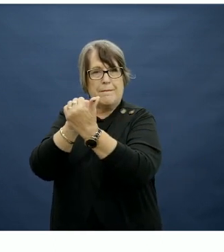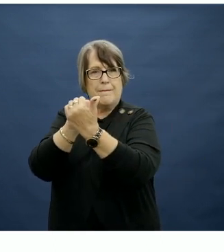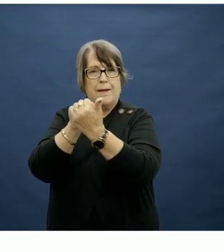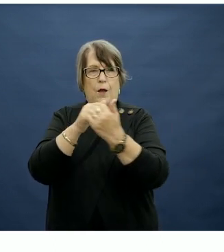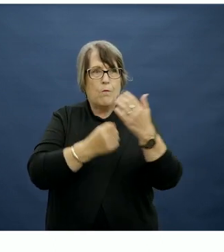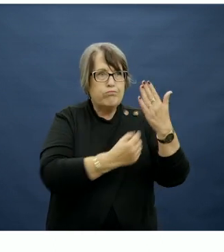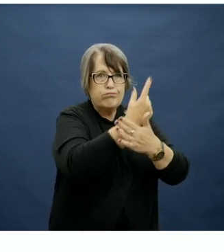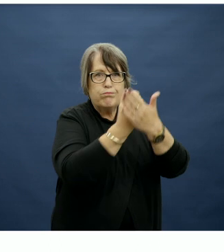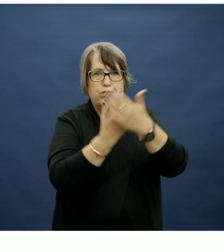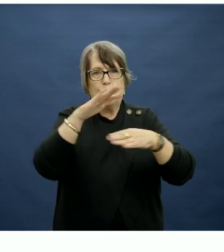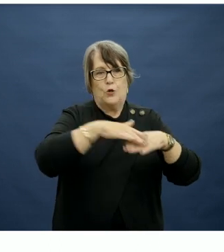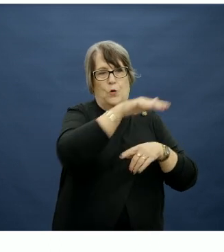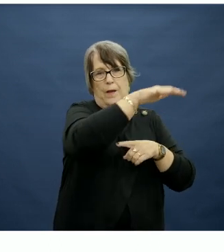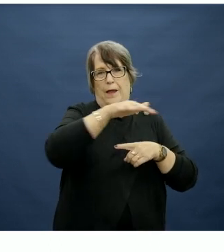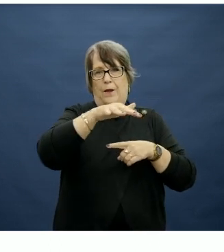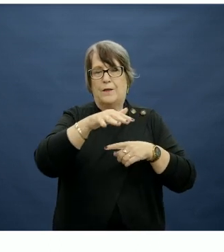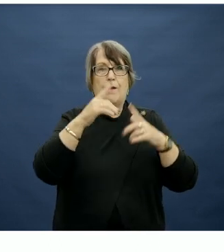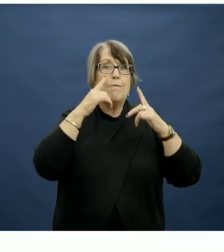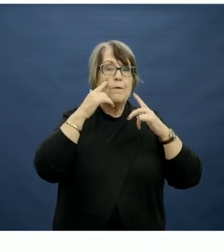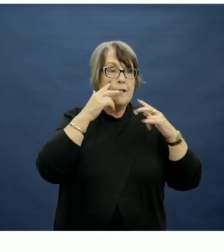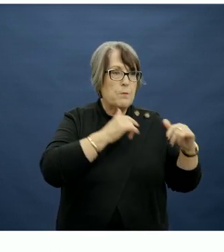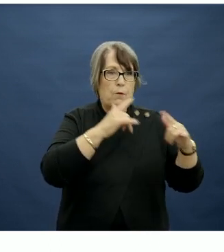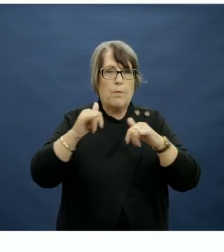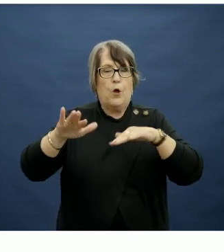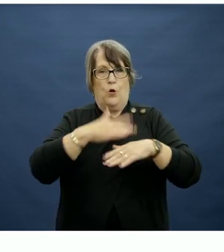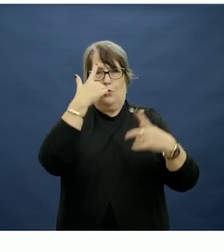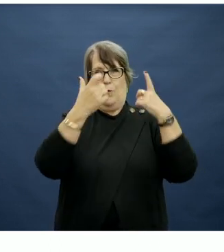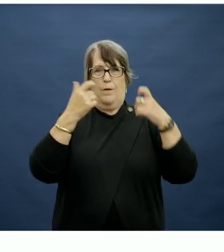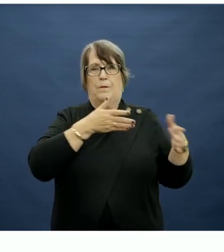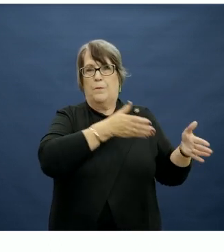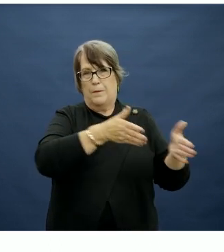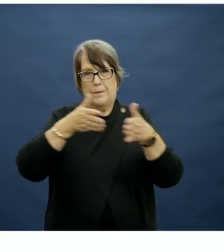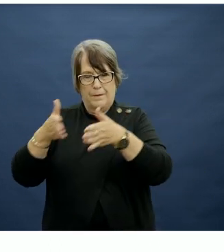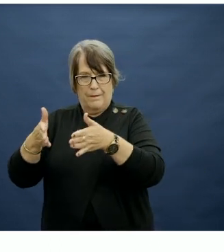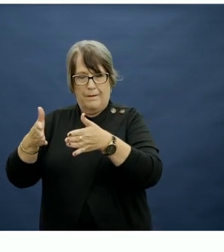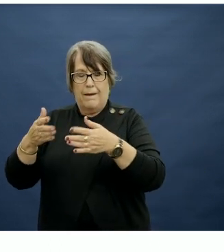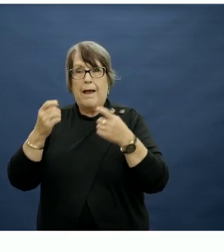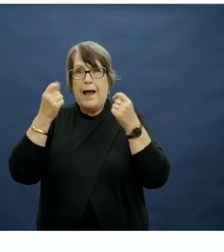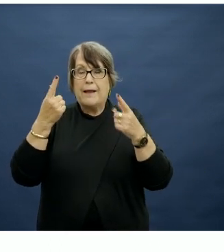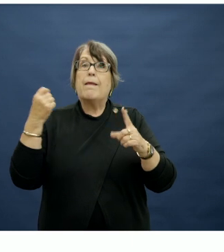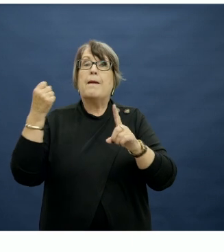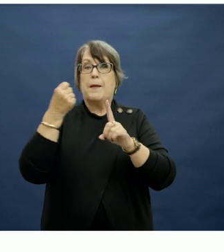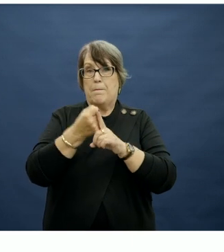up areas of natural experiments and innovative practice, and understand the impact on both